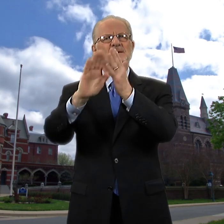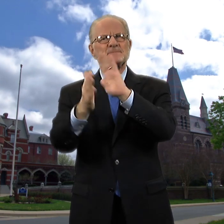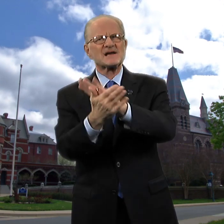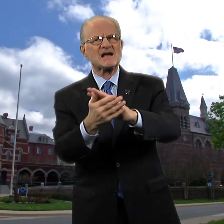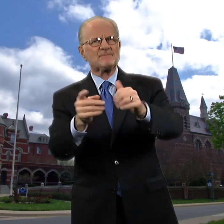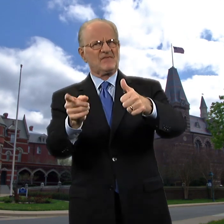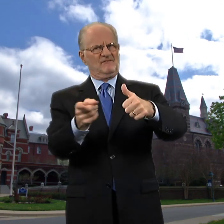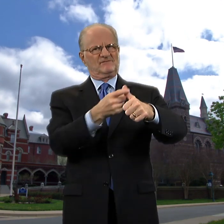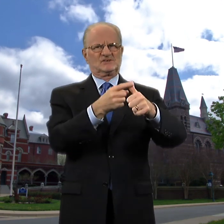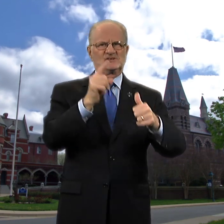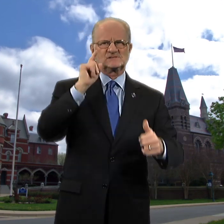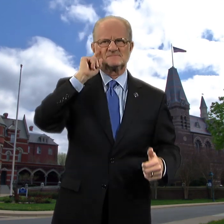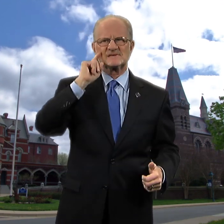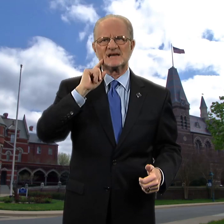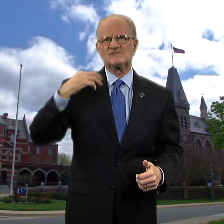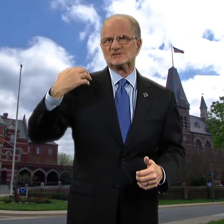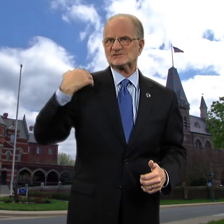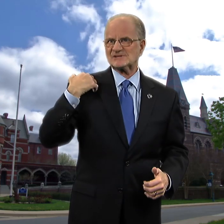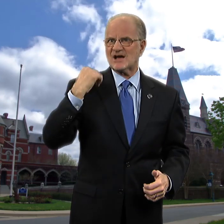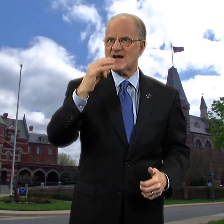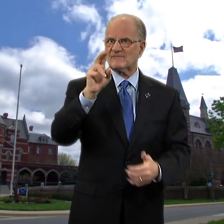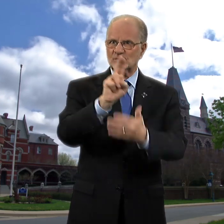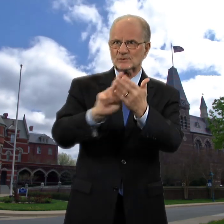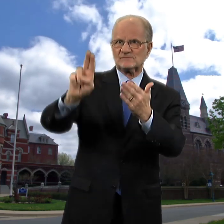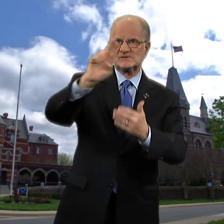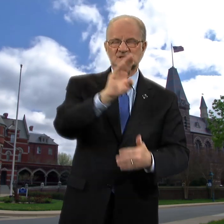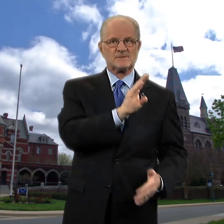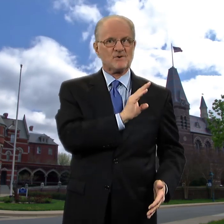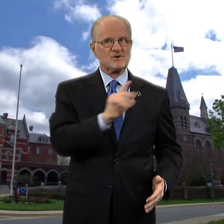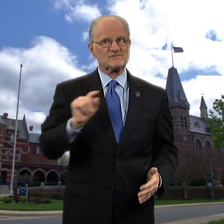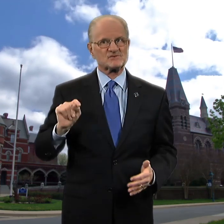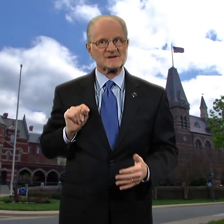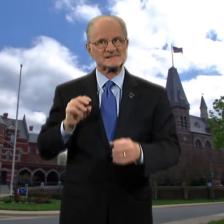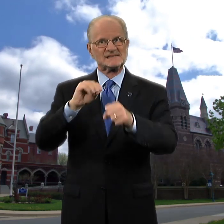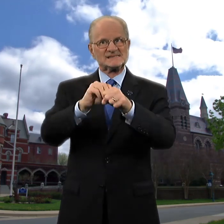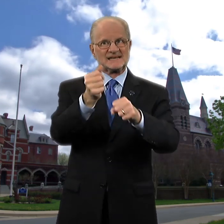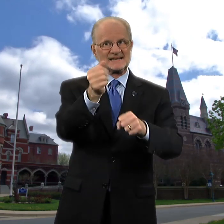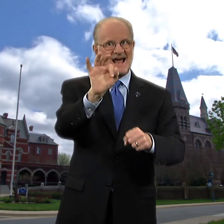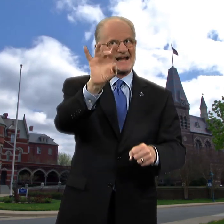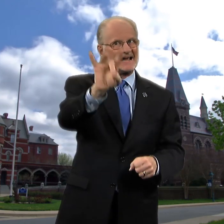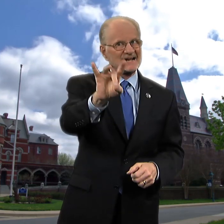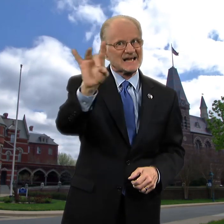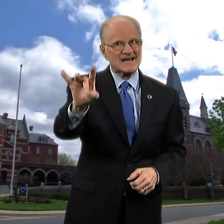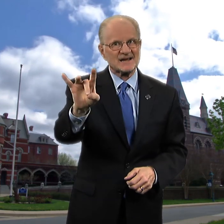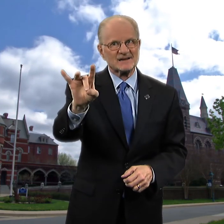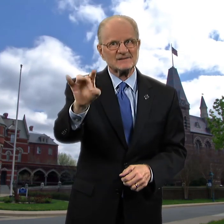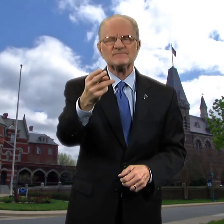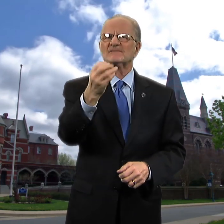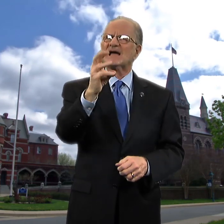Bravin became the first deaf Chair of the University's Board of Trustees in 1988.